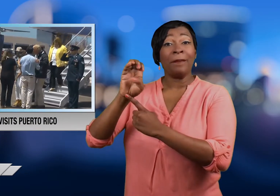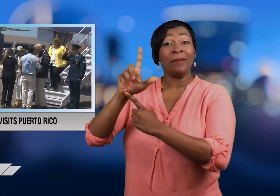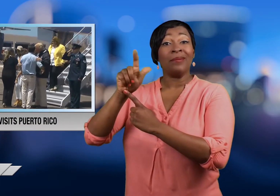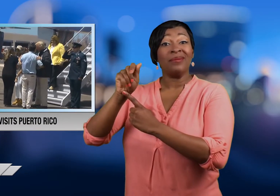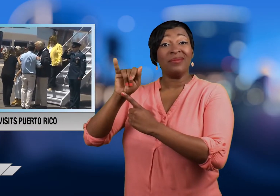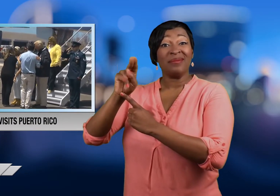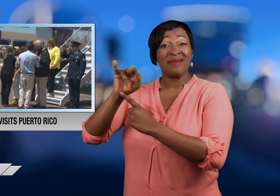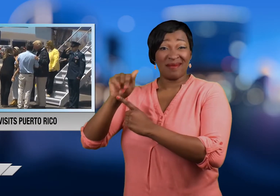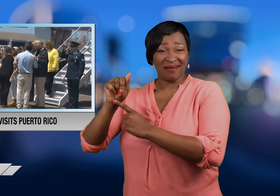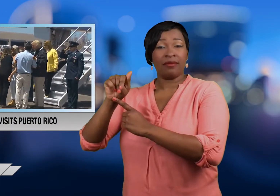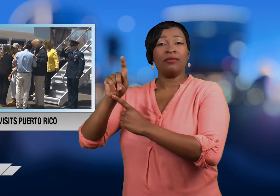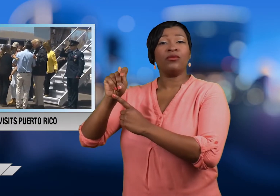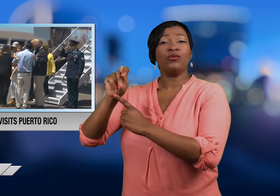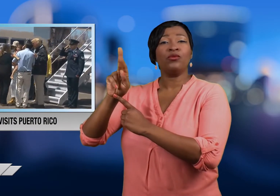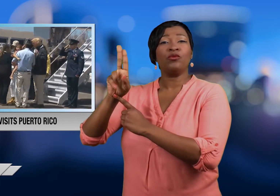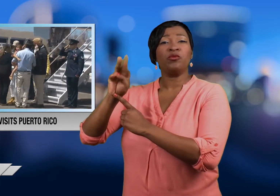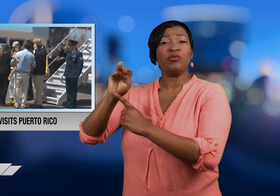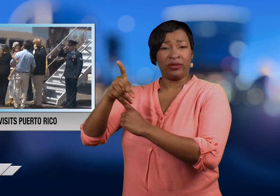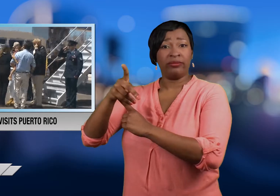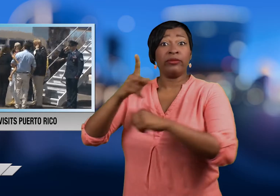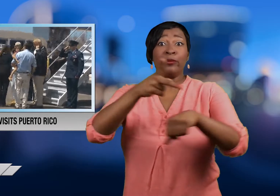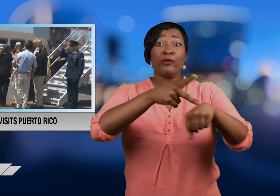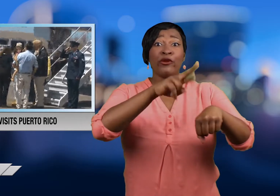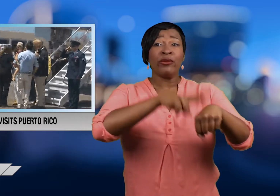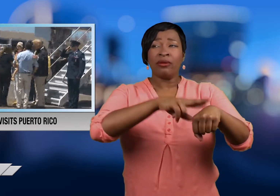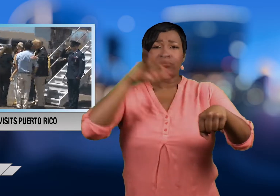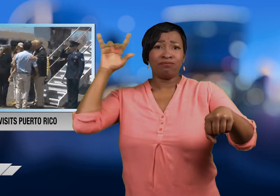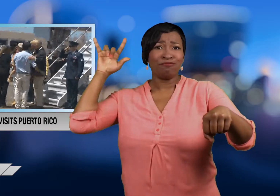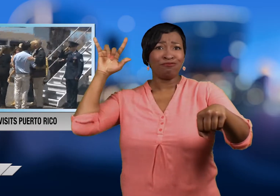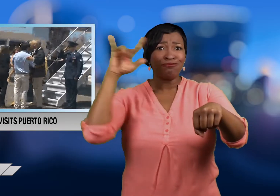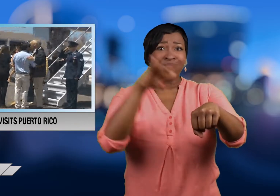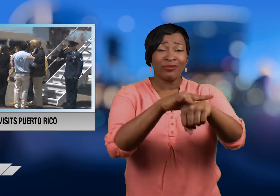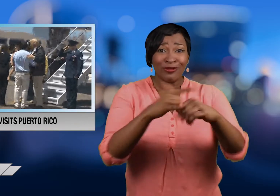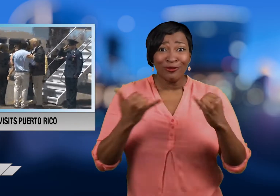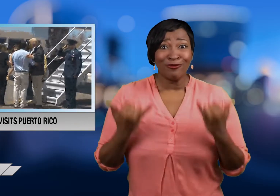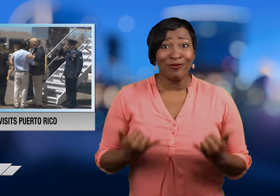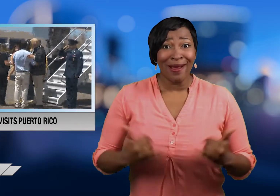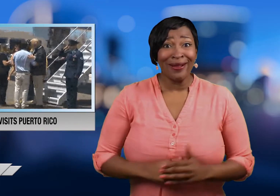Lady Melania Trump arrived in Puerto Rico.